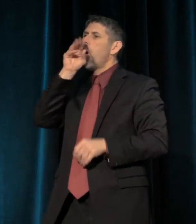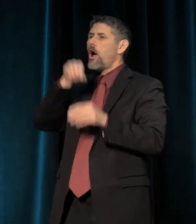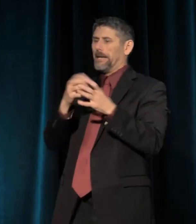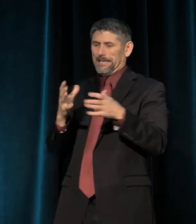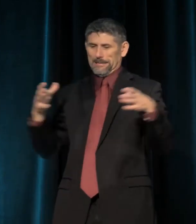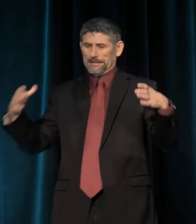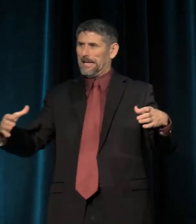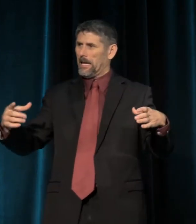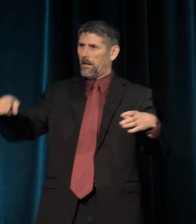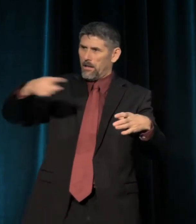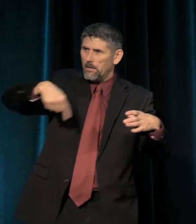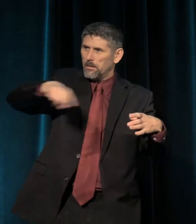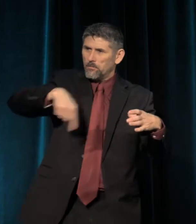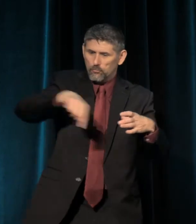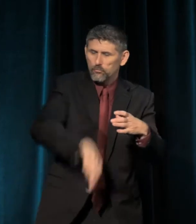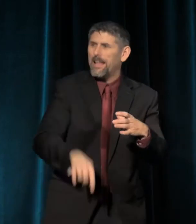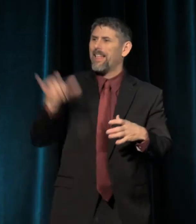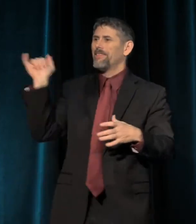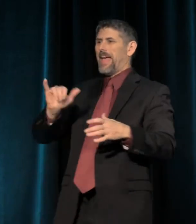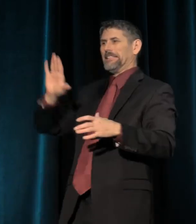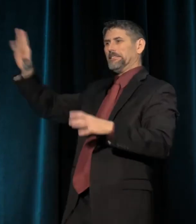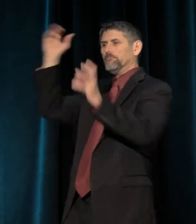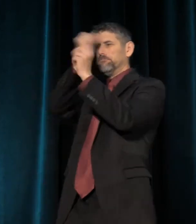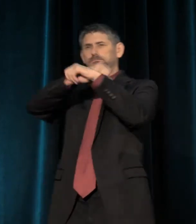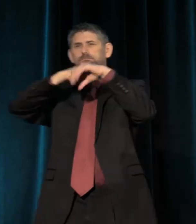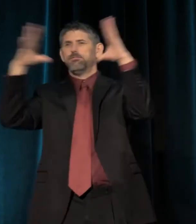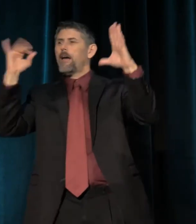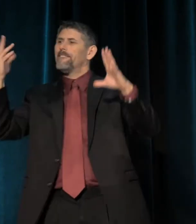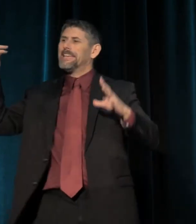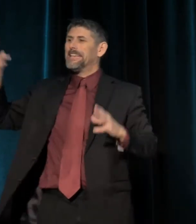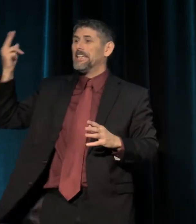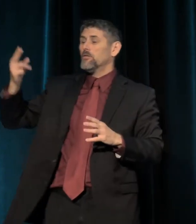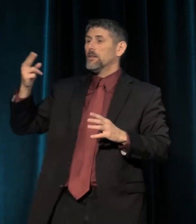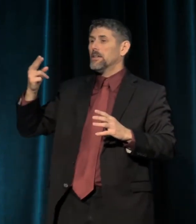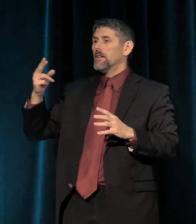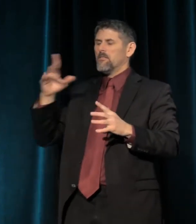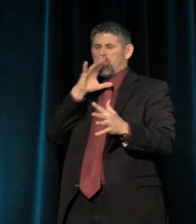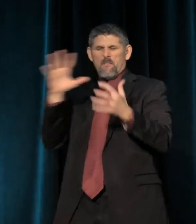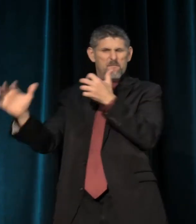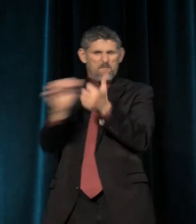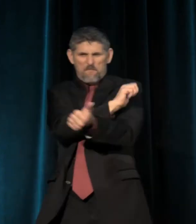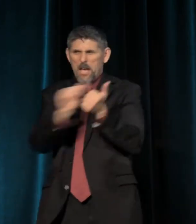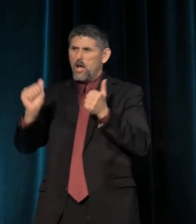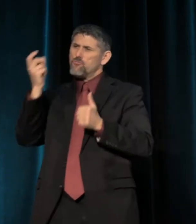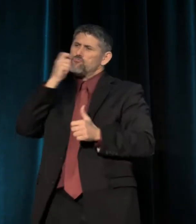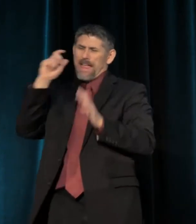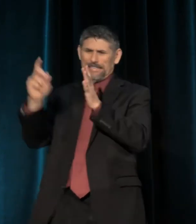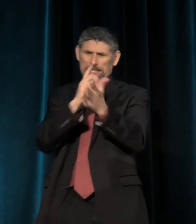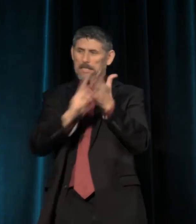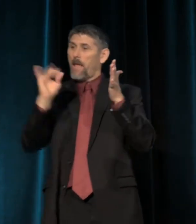And this is the view that Ellison actually had, of history -- that the vicious racism of the South might not just be